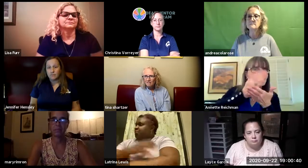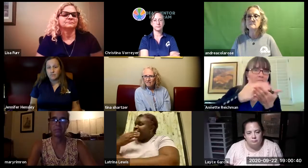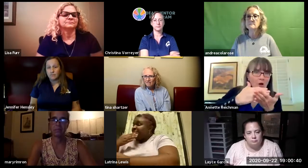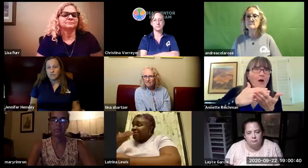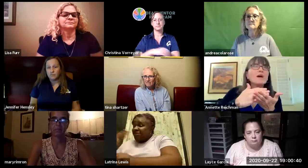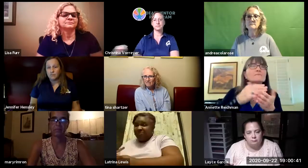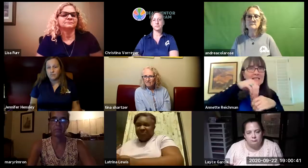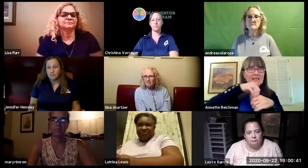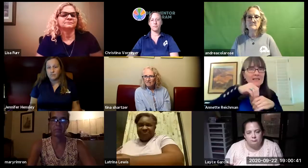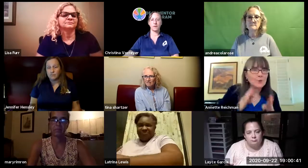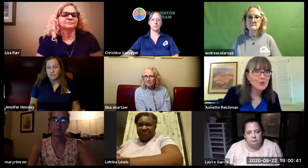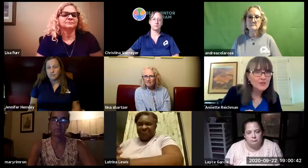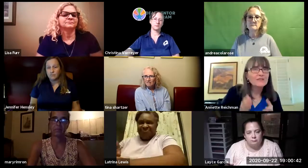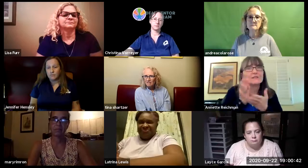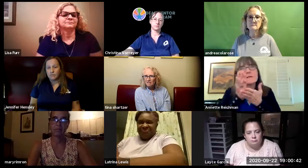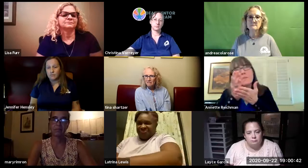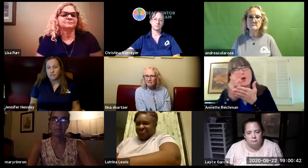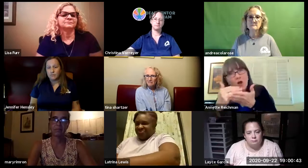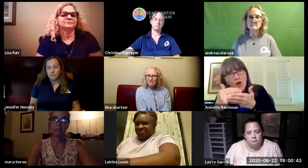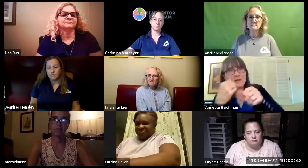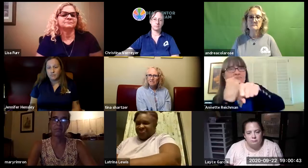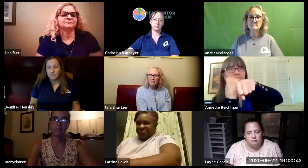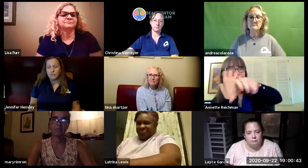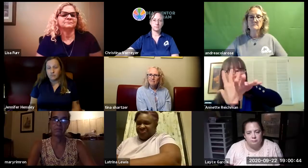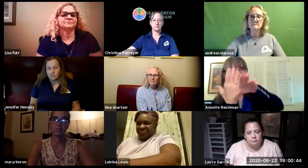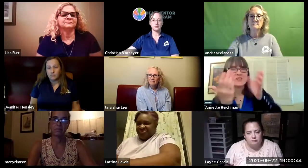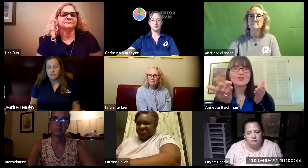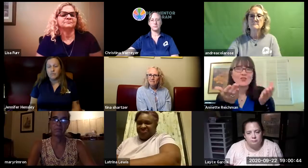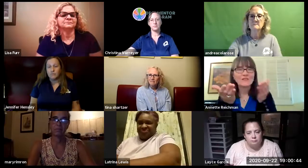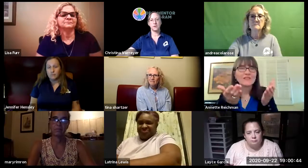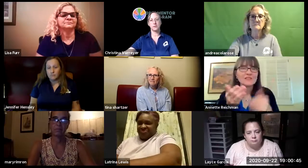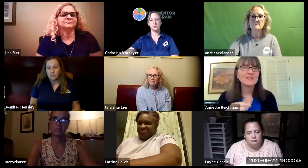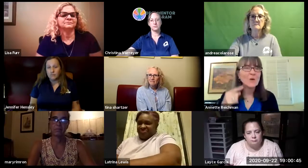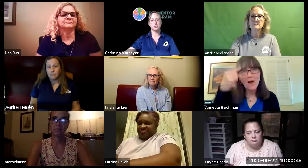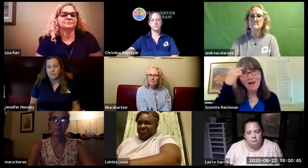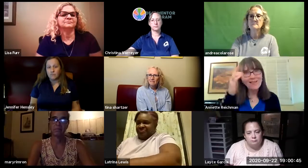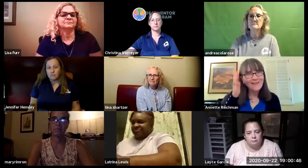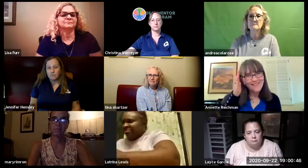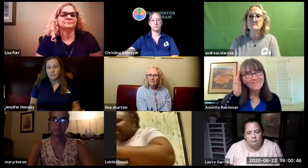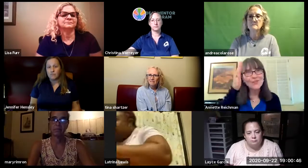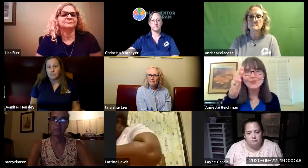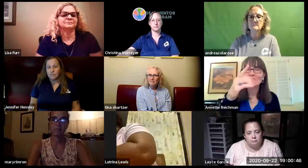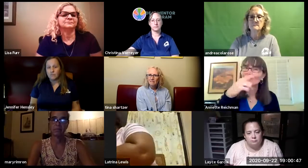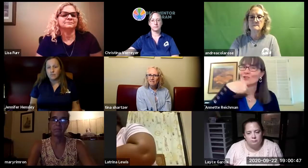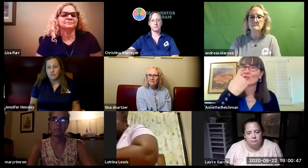maybe not we might do a partly